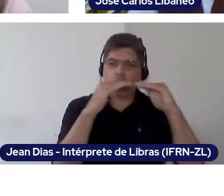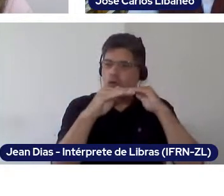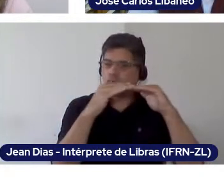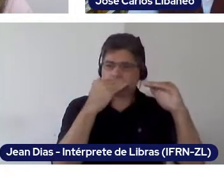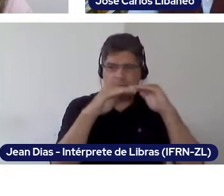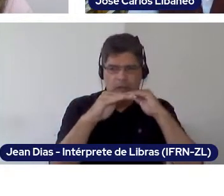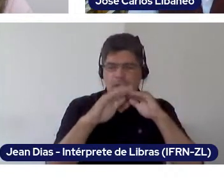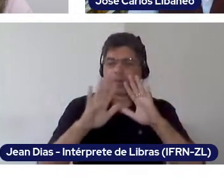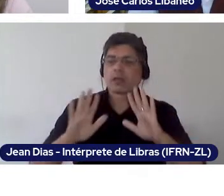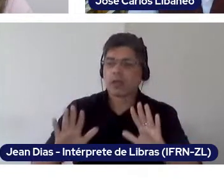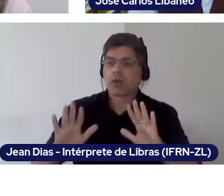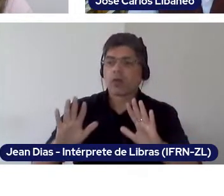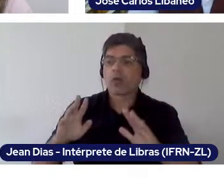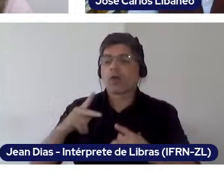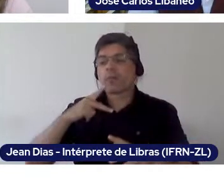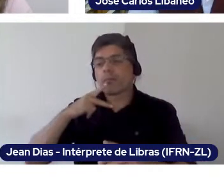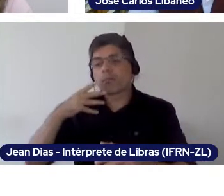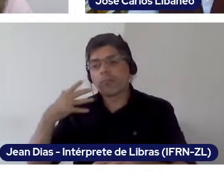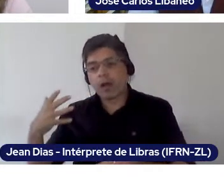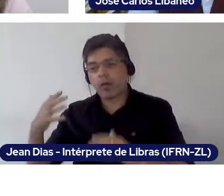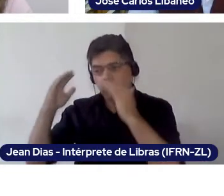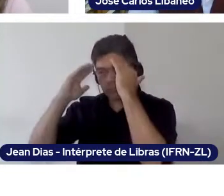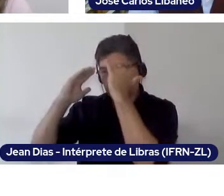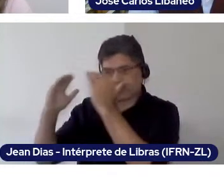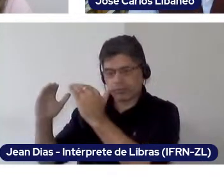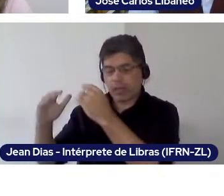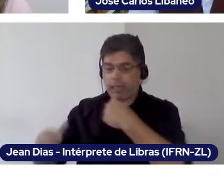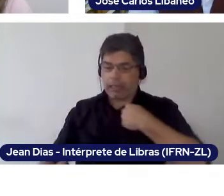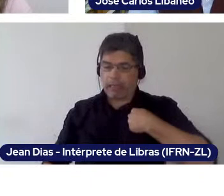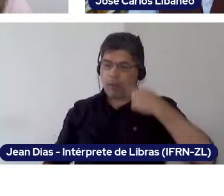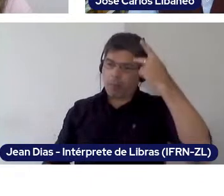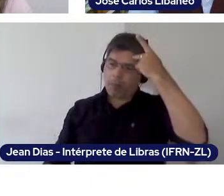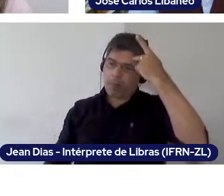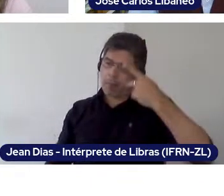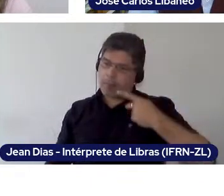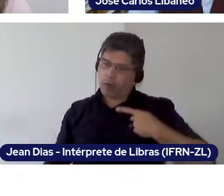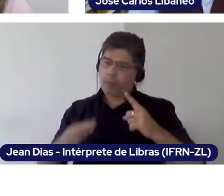And I have this radical perception that, in order to guarantee a good education quality,